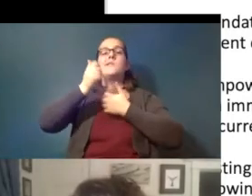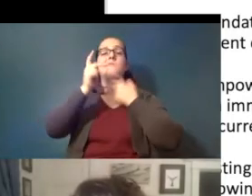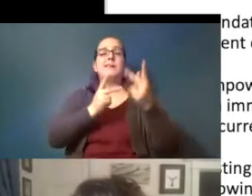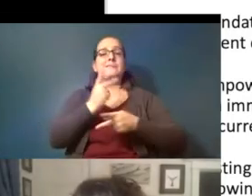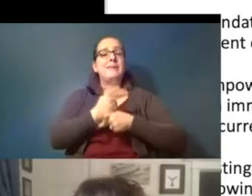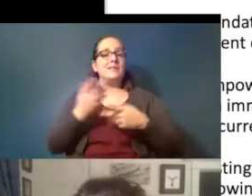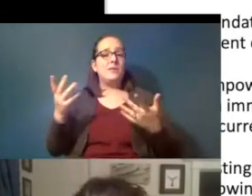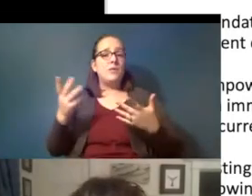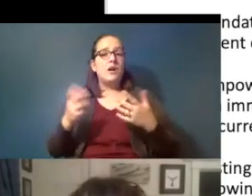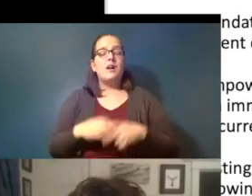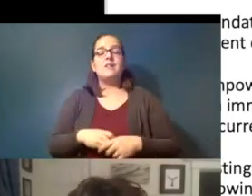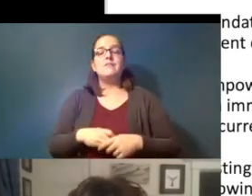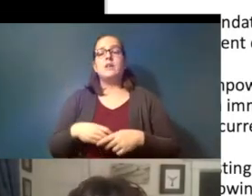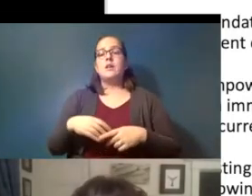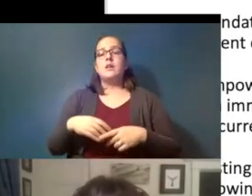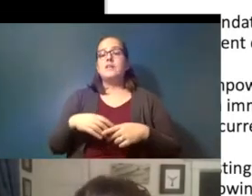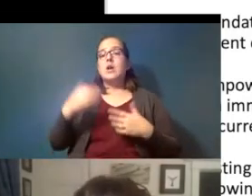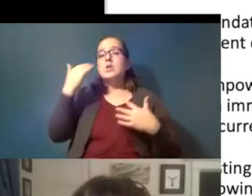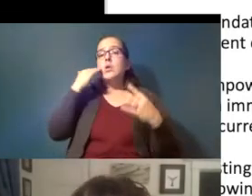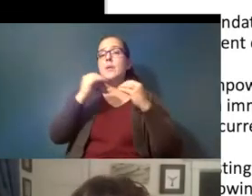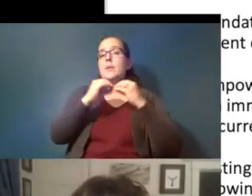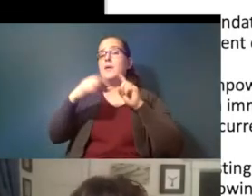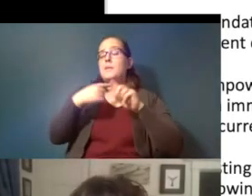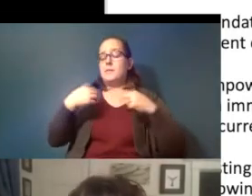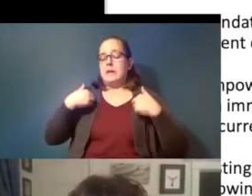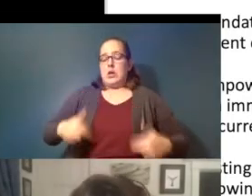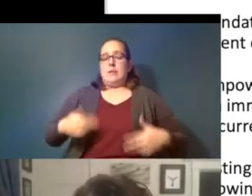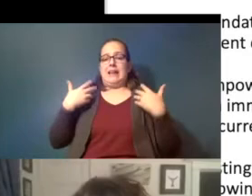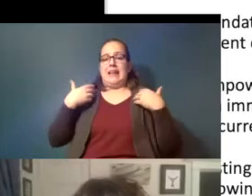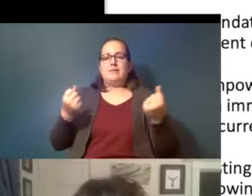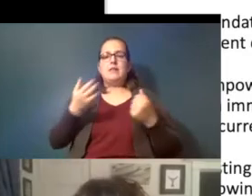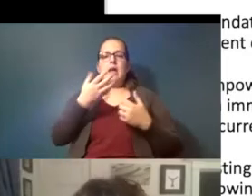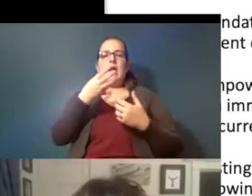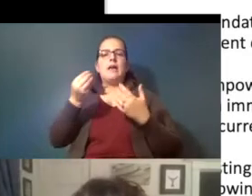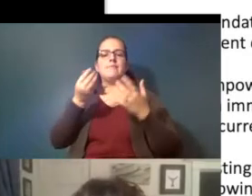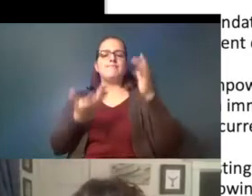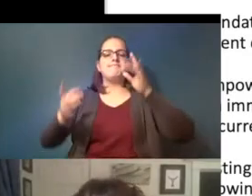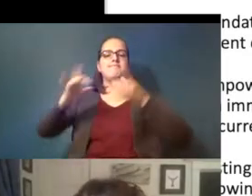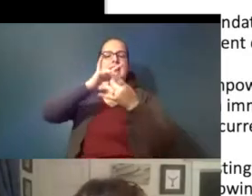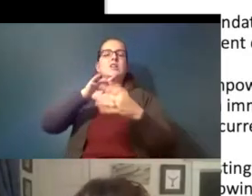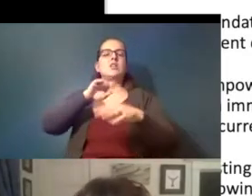you know know more about human health and ecological effects and how those are connected